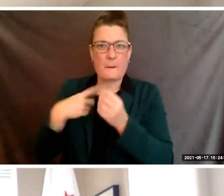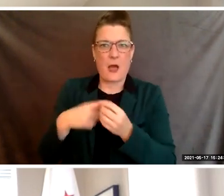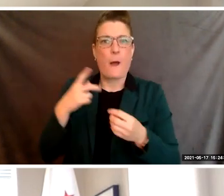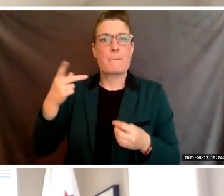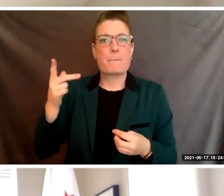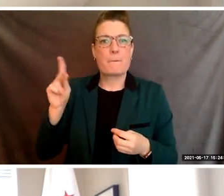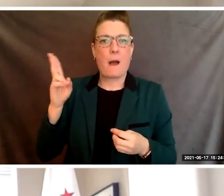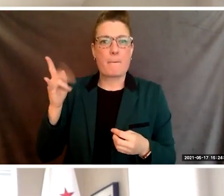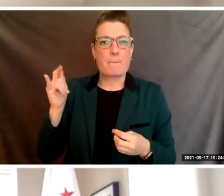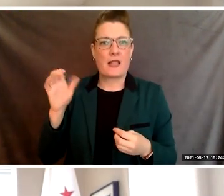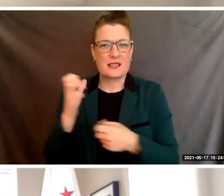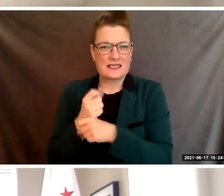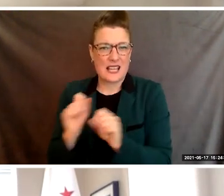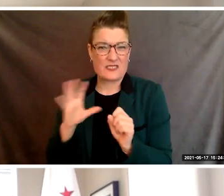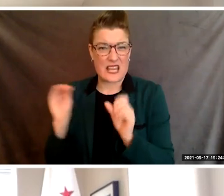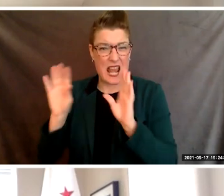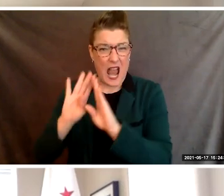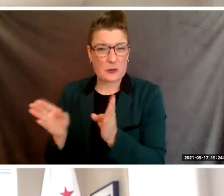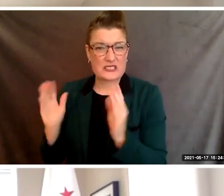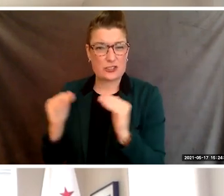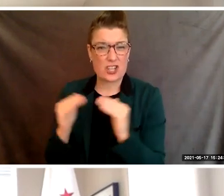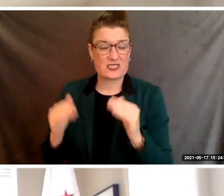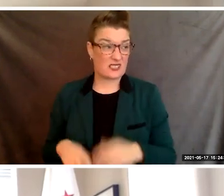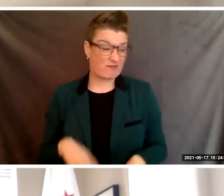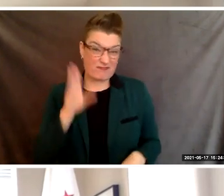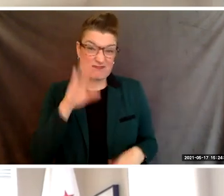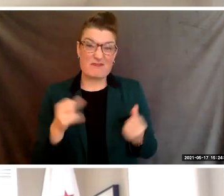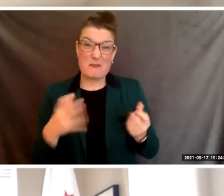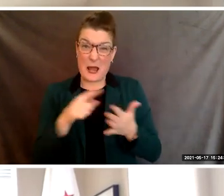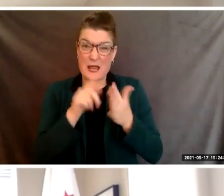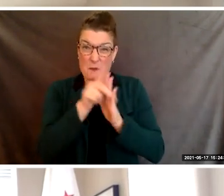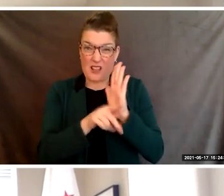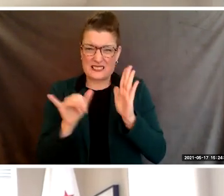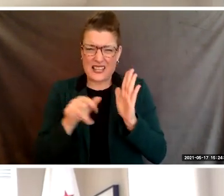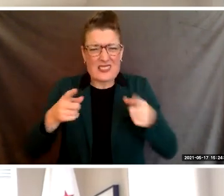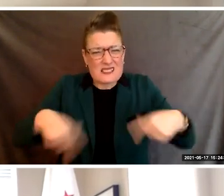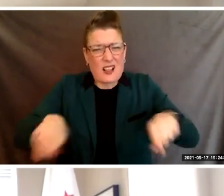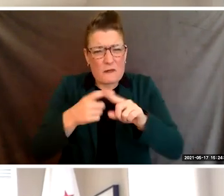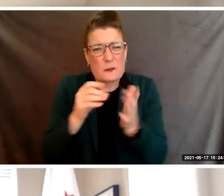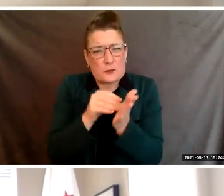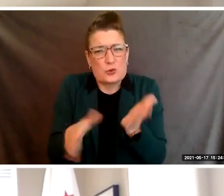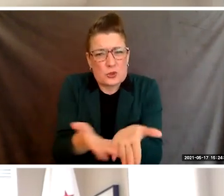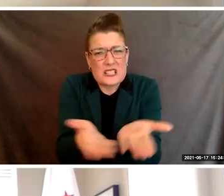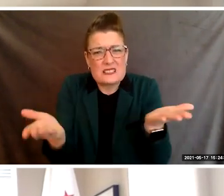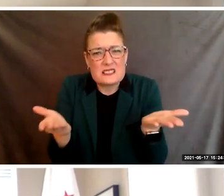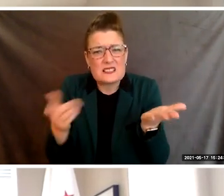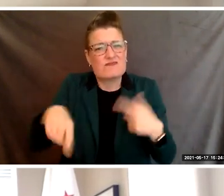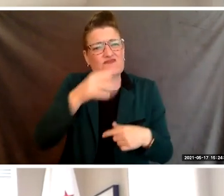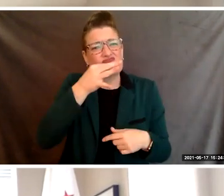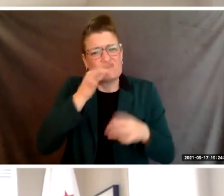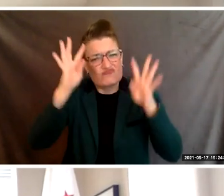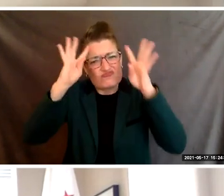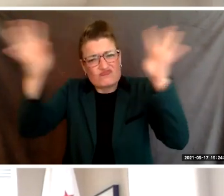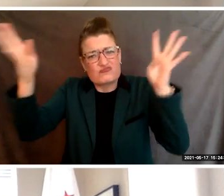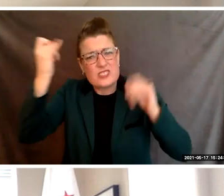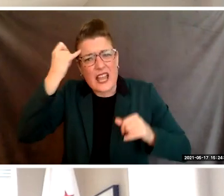from people like you and students have brought for a unique forward-thinking thinking ideas that have created groundbreaking legislation.